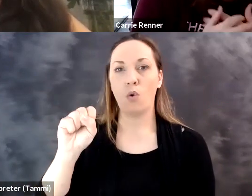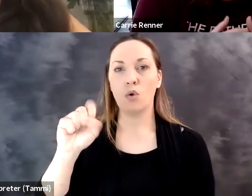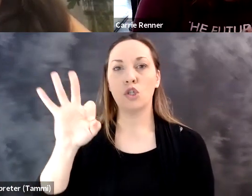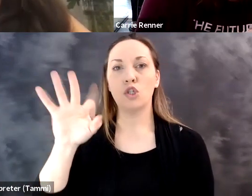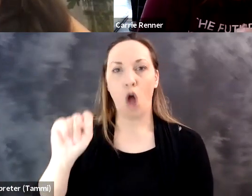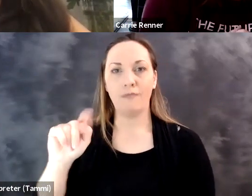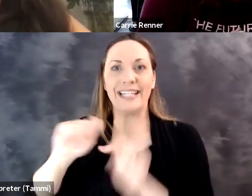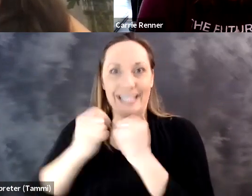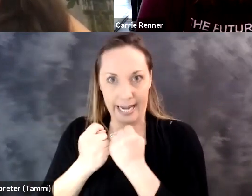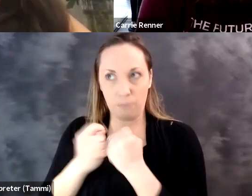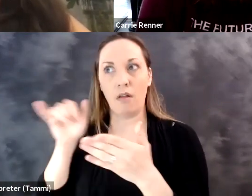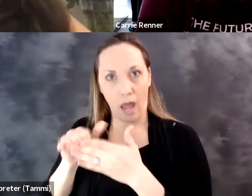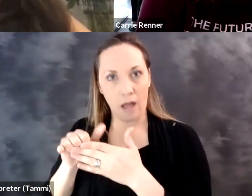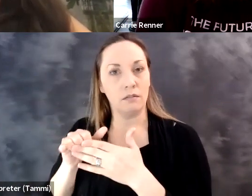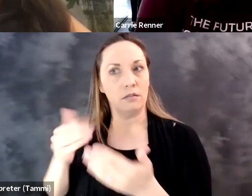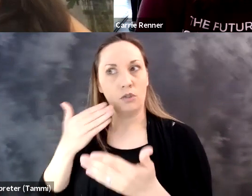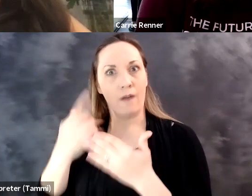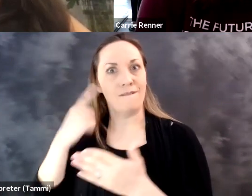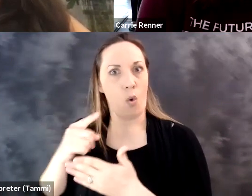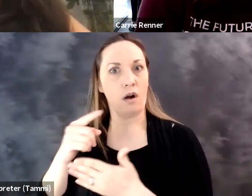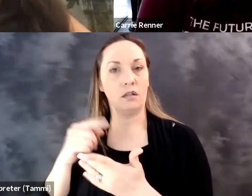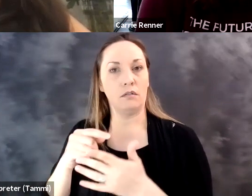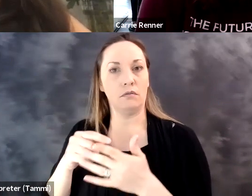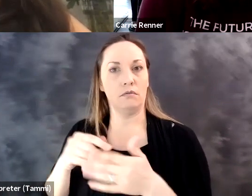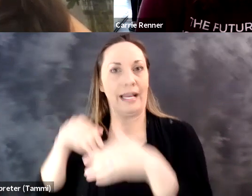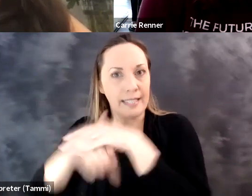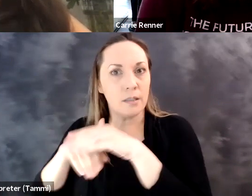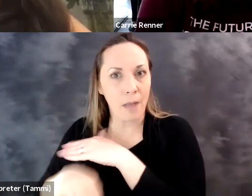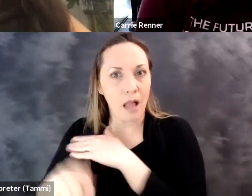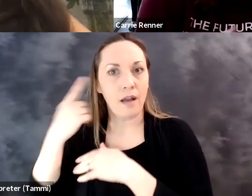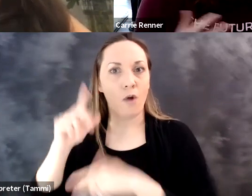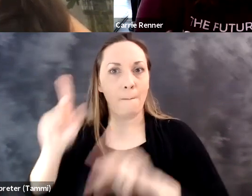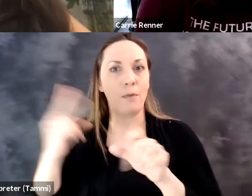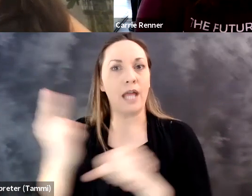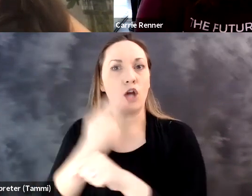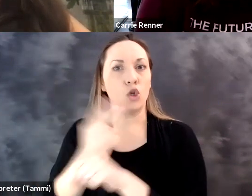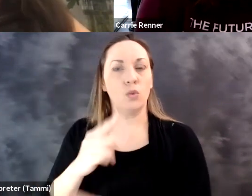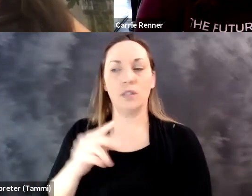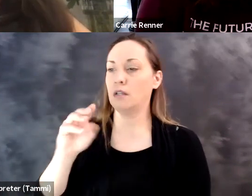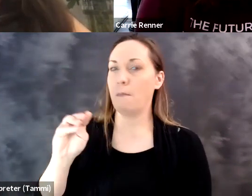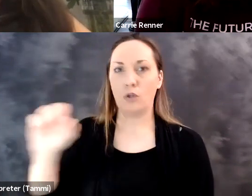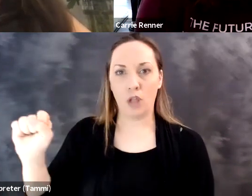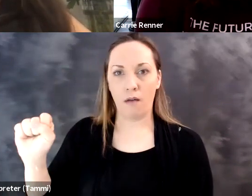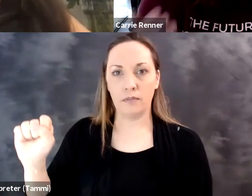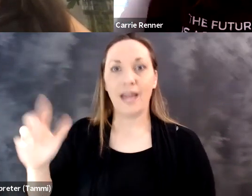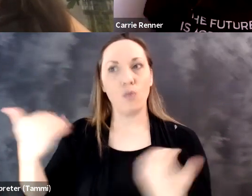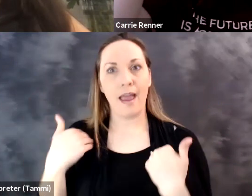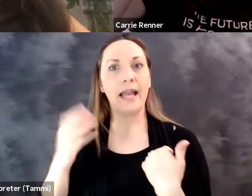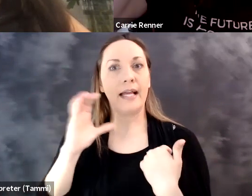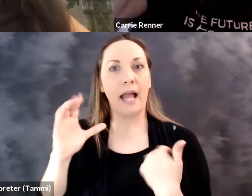Now, we've got AI, we user Microsoft environment, from Microsoft.